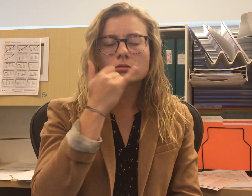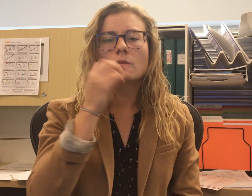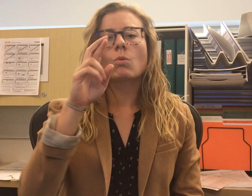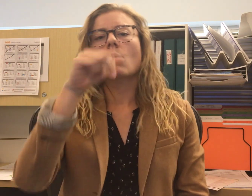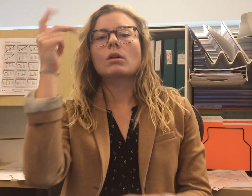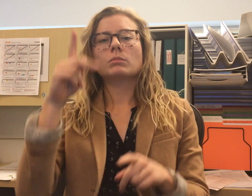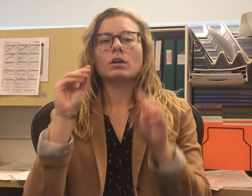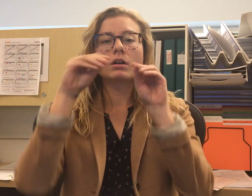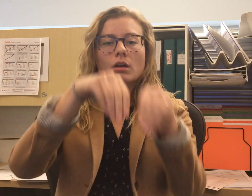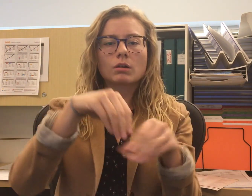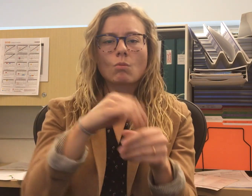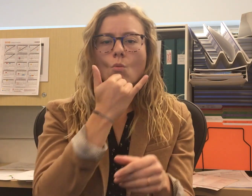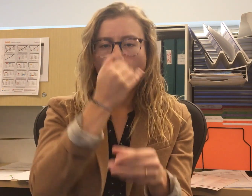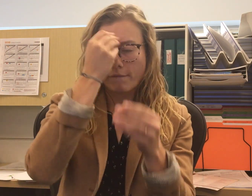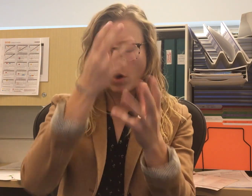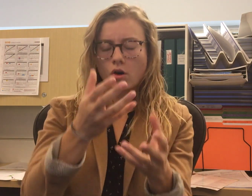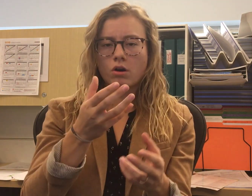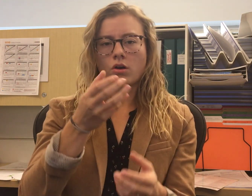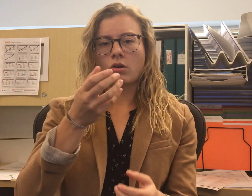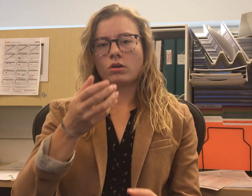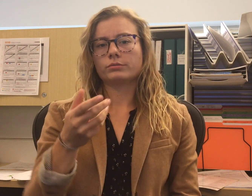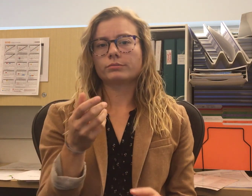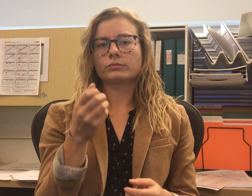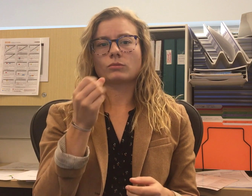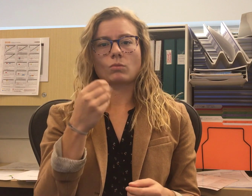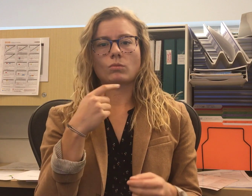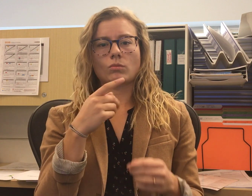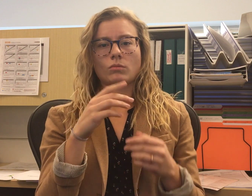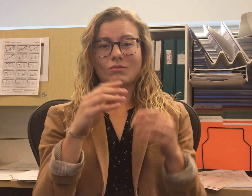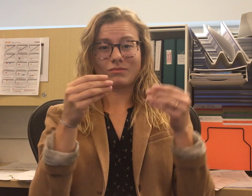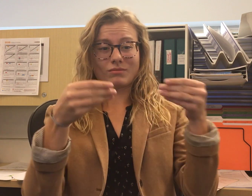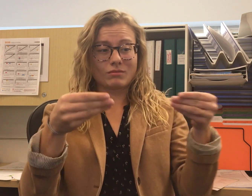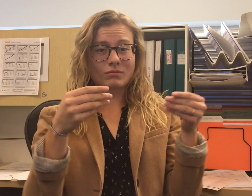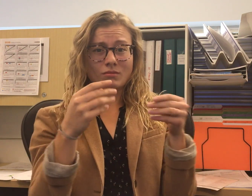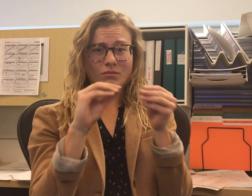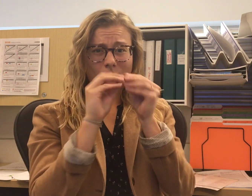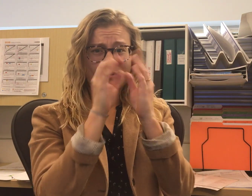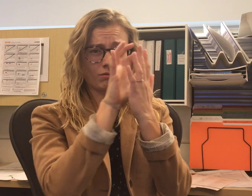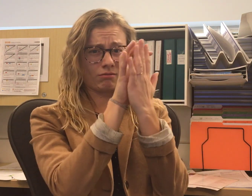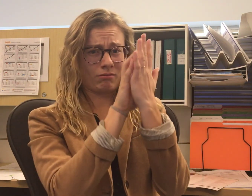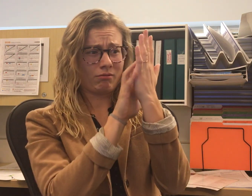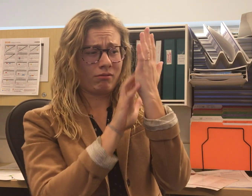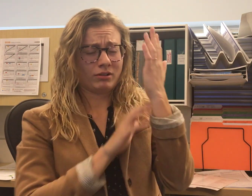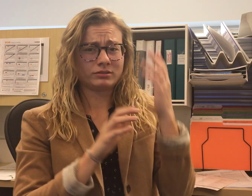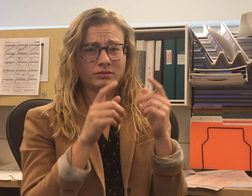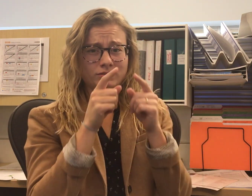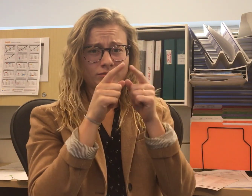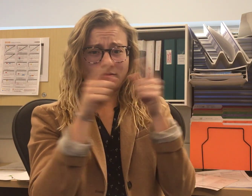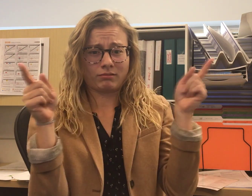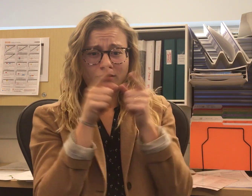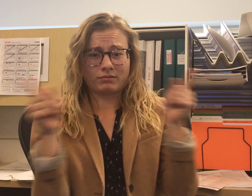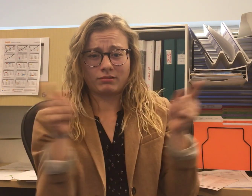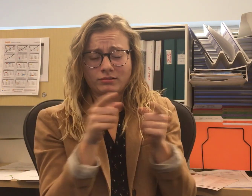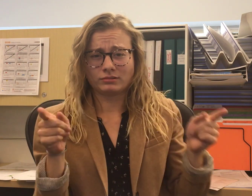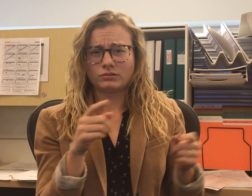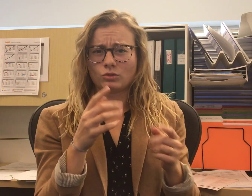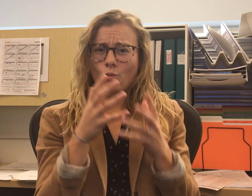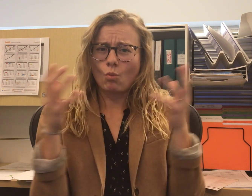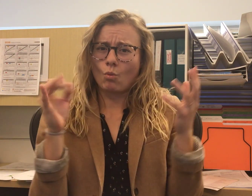or perhaps the person who entered the data made mistakes. So with the report that has lines and lines of a lot of data,